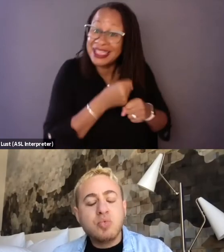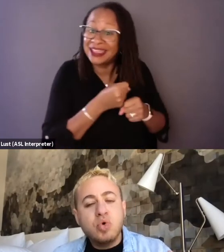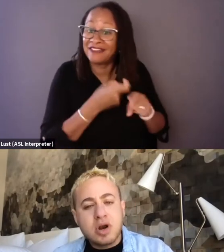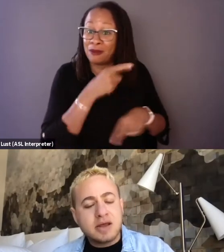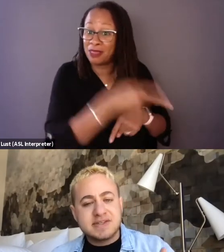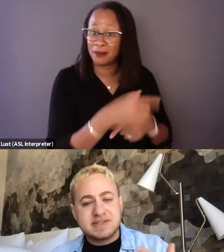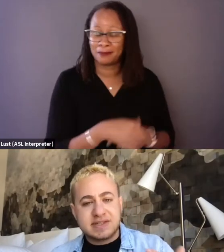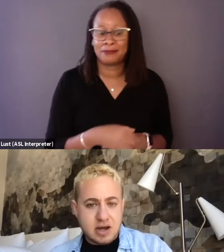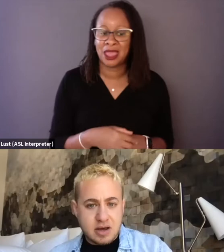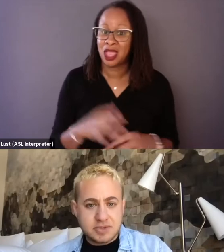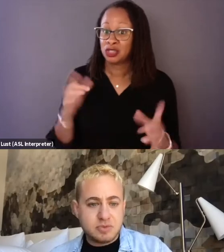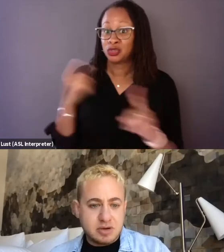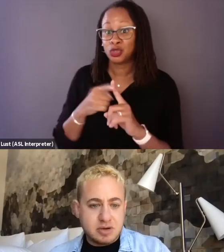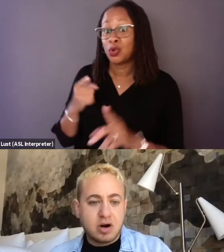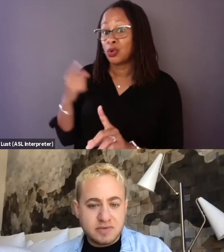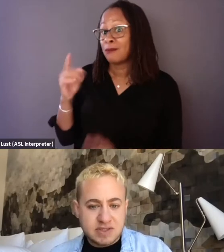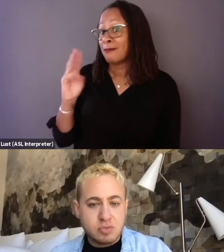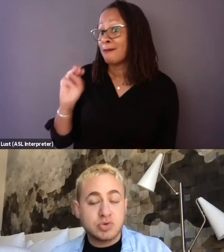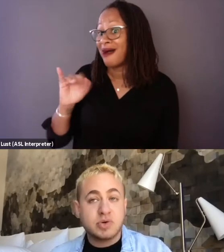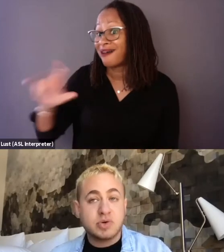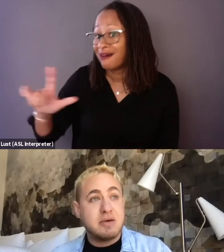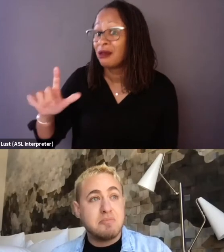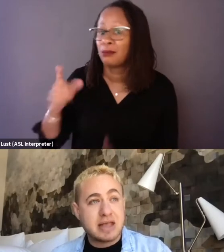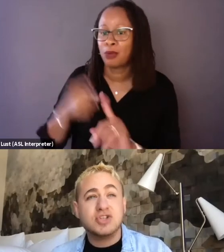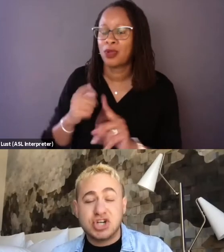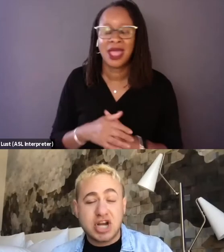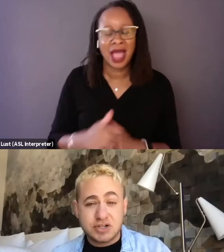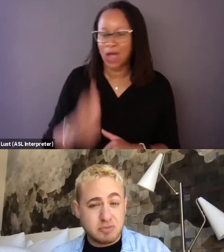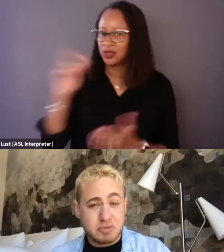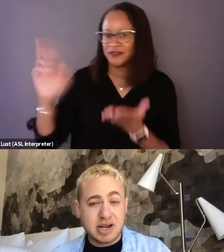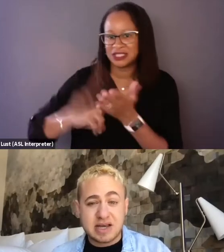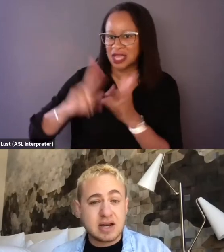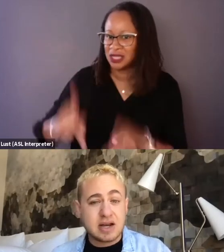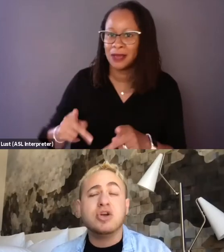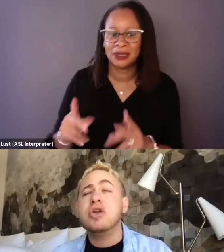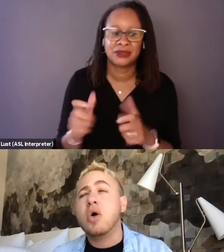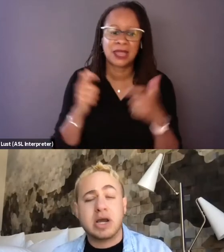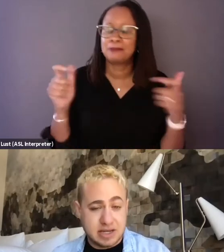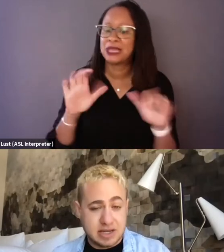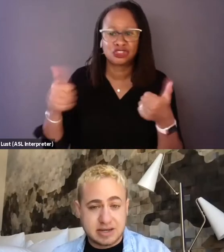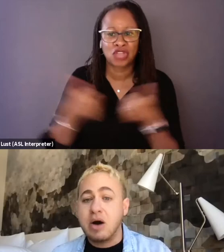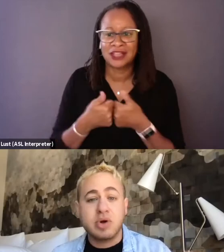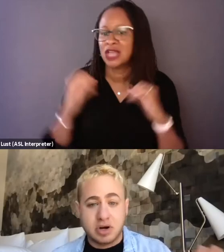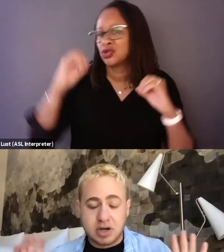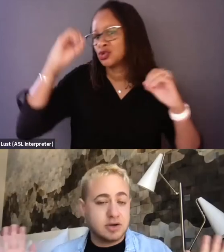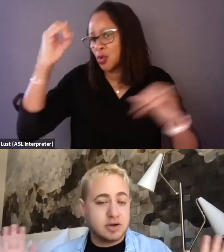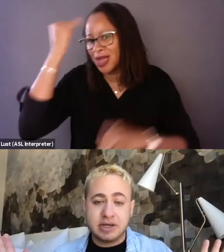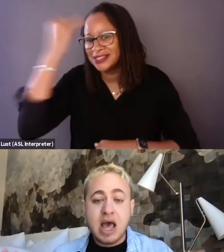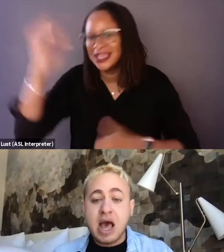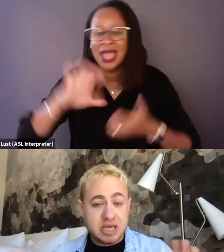I would not have signed up to be a part of this film, which was an immense challenge for me when I signed up. I had no idea how we were gonna do it